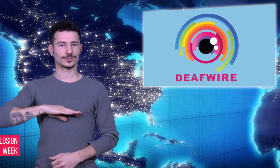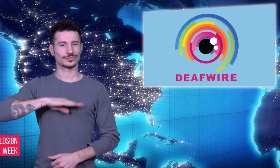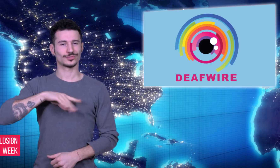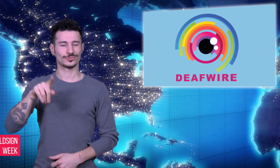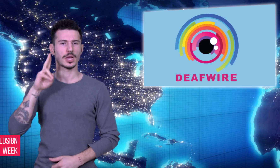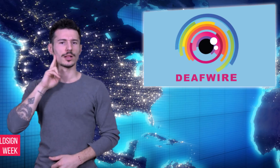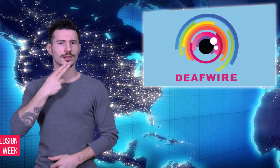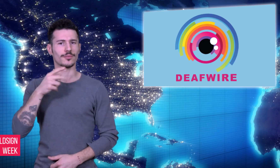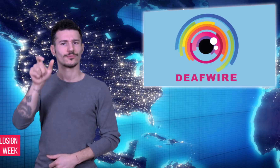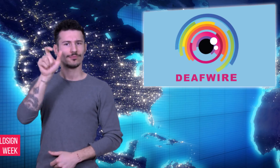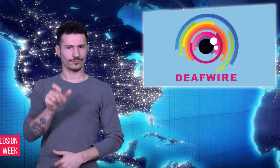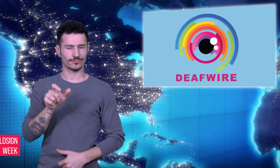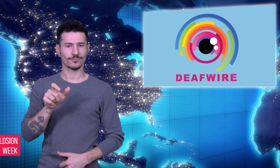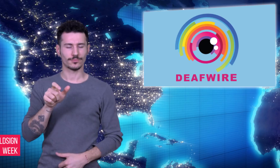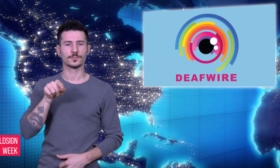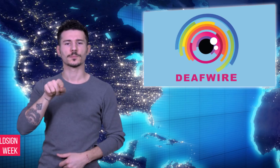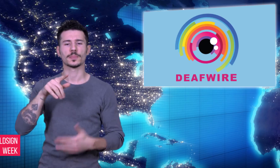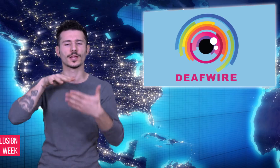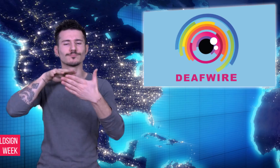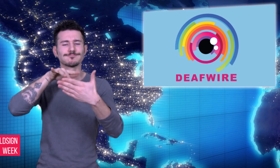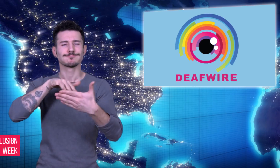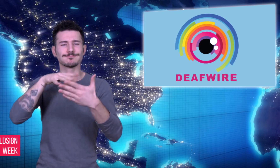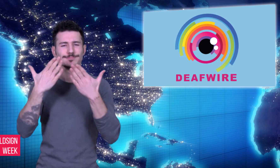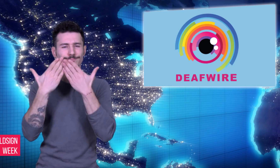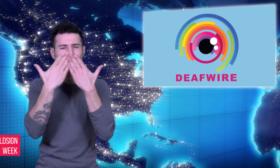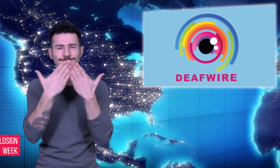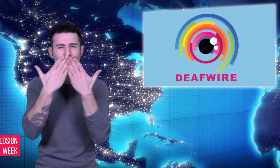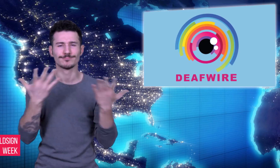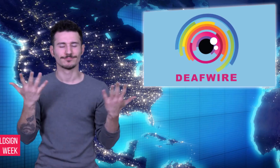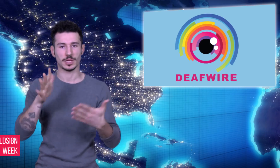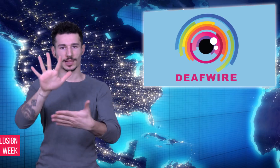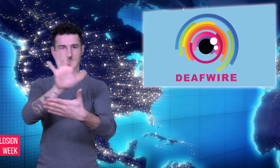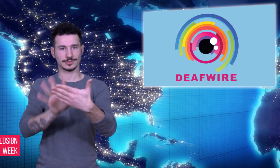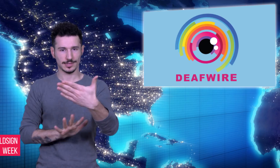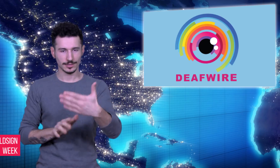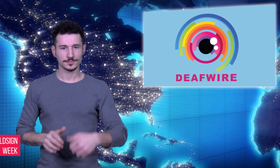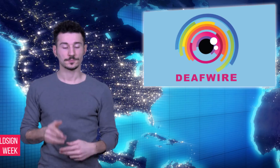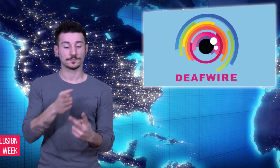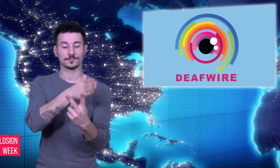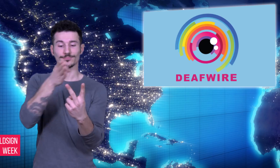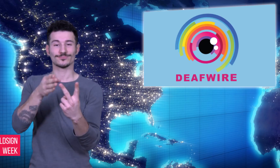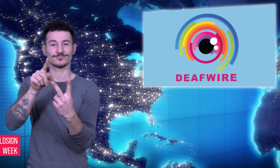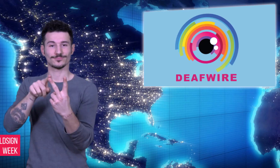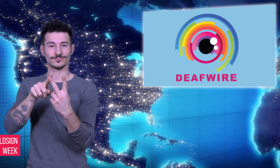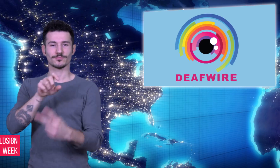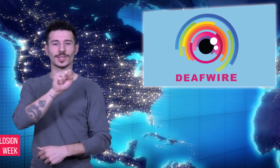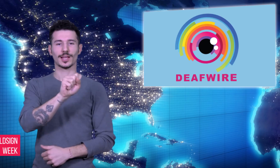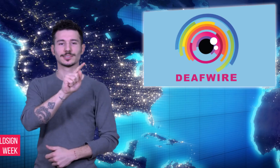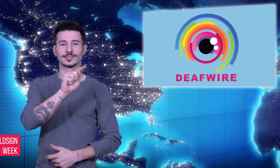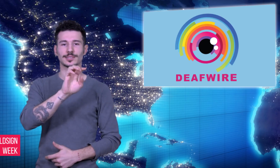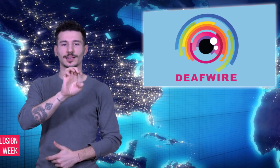two men using Irish Sign Language on a date! Who are they? John-Charles